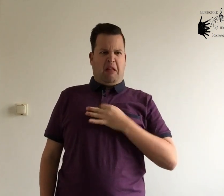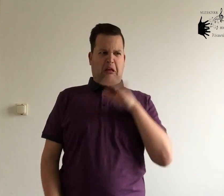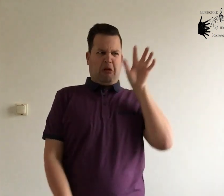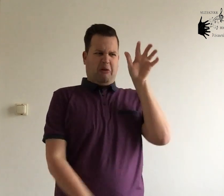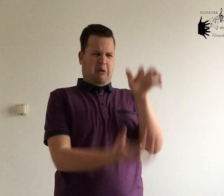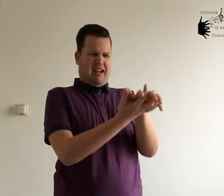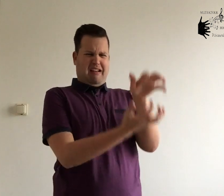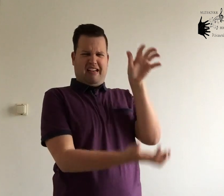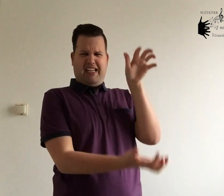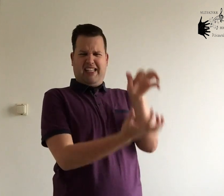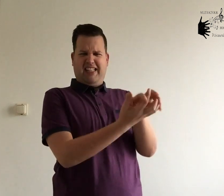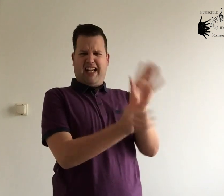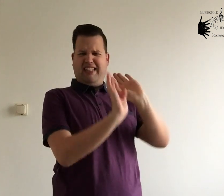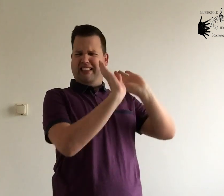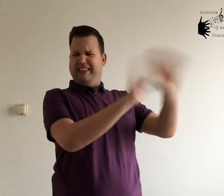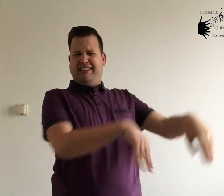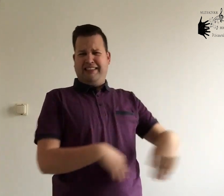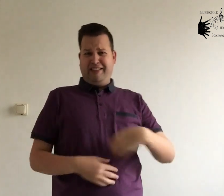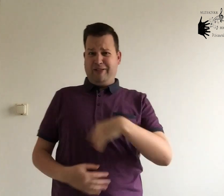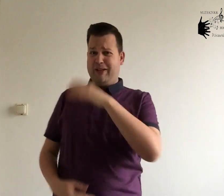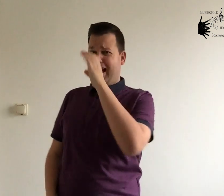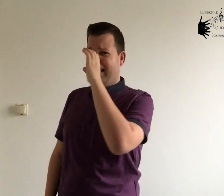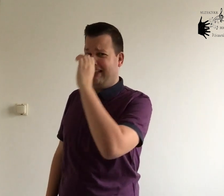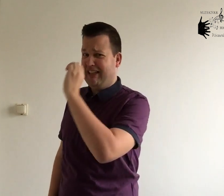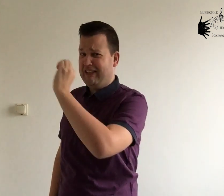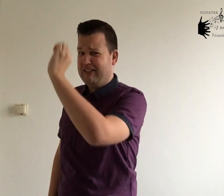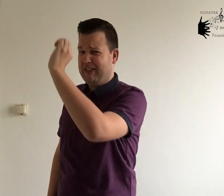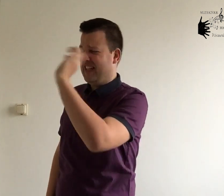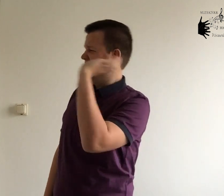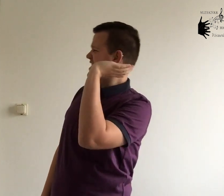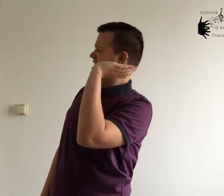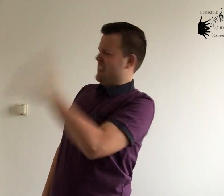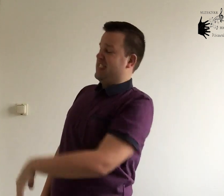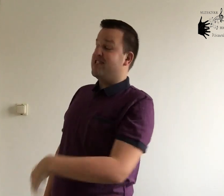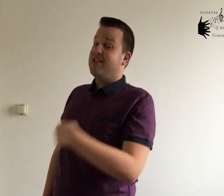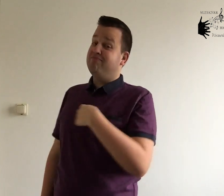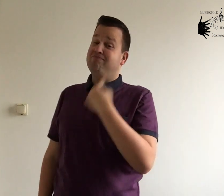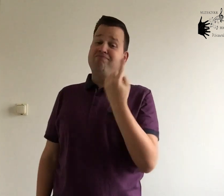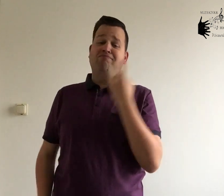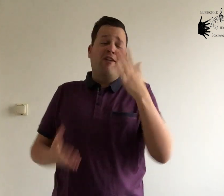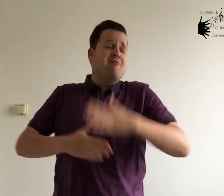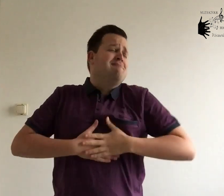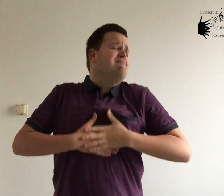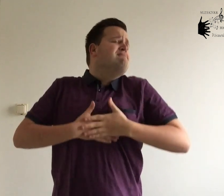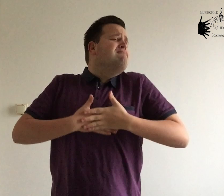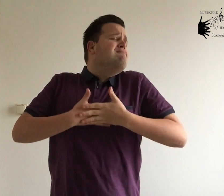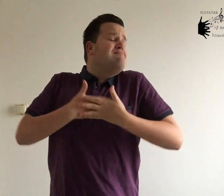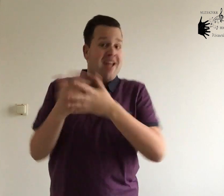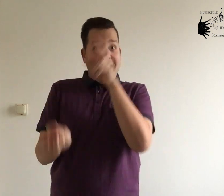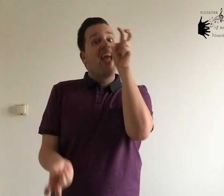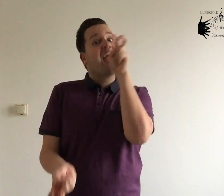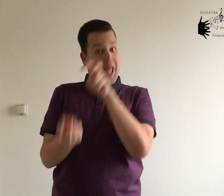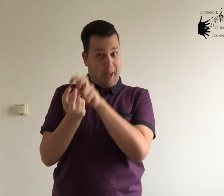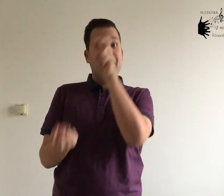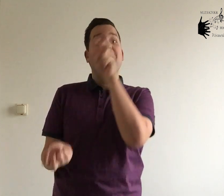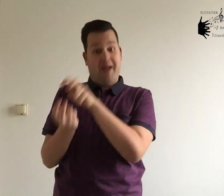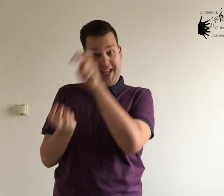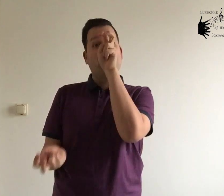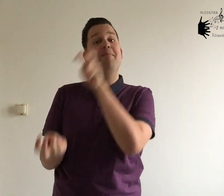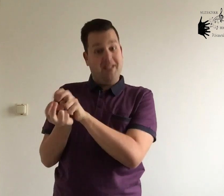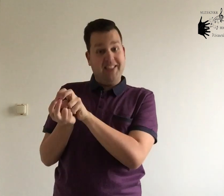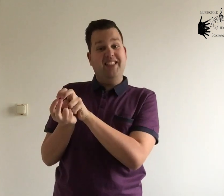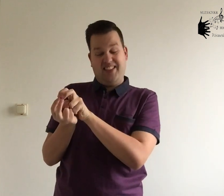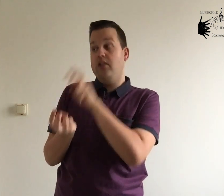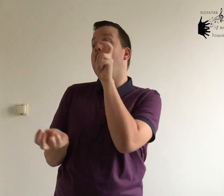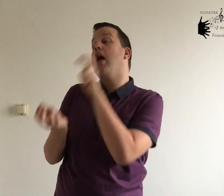No crocodiles, or rhinoceroses-es I only like hippopotamuses-es